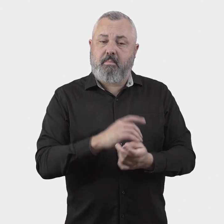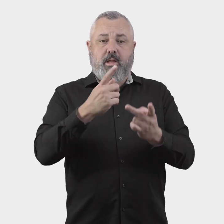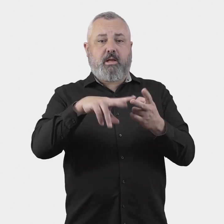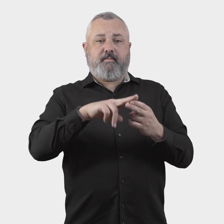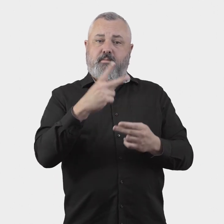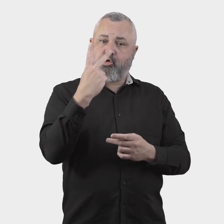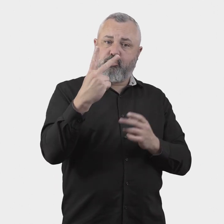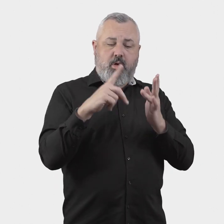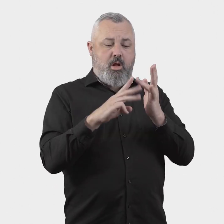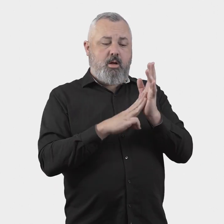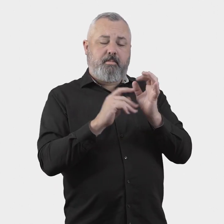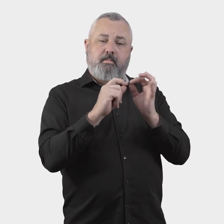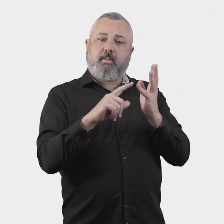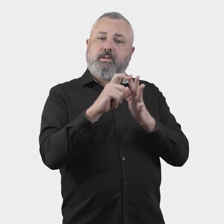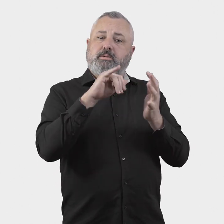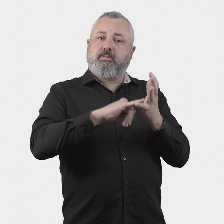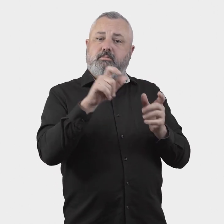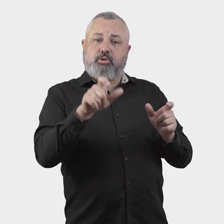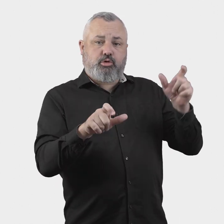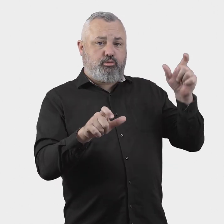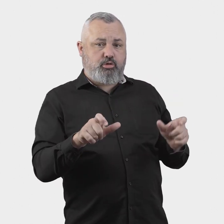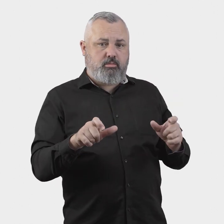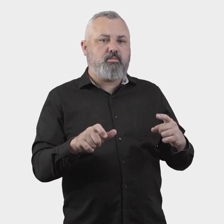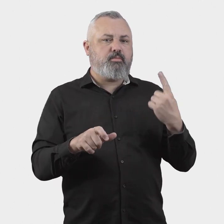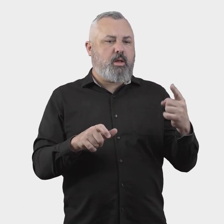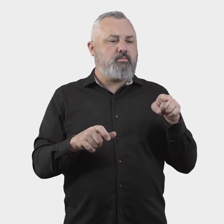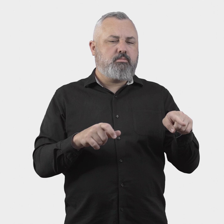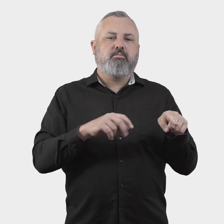5. Is it appropriate to appoint two individual ombudspersons within the scheme – one with